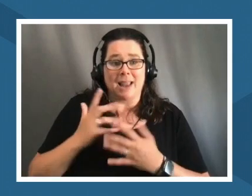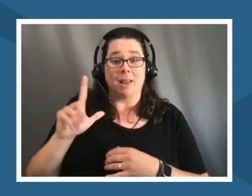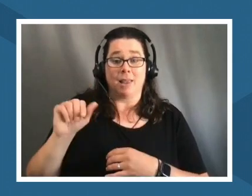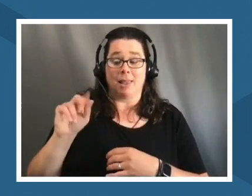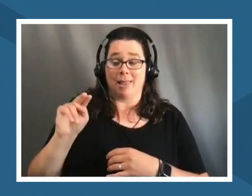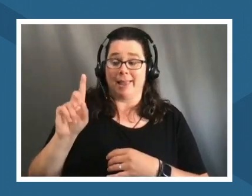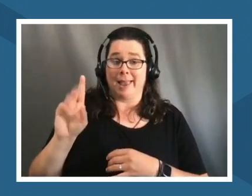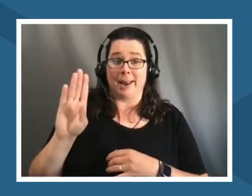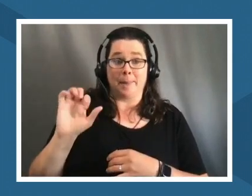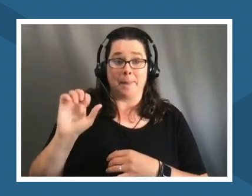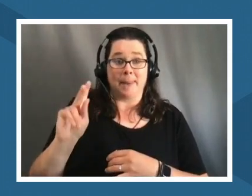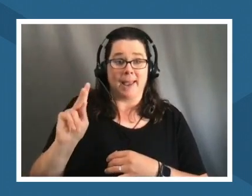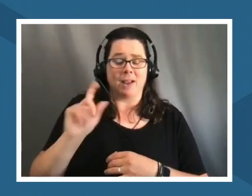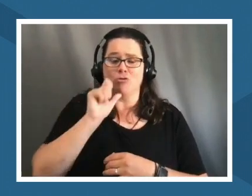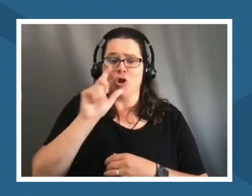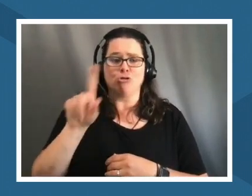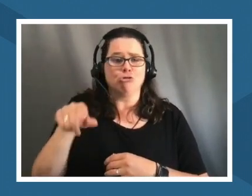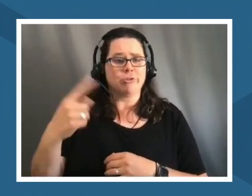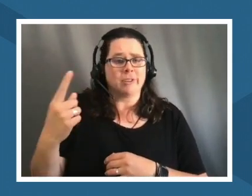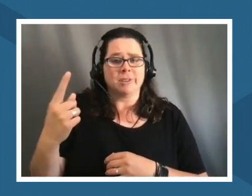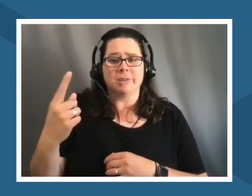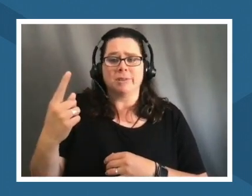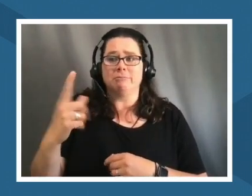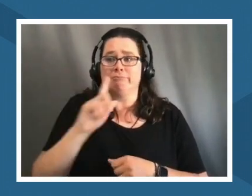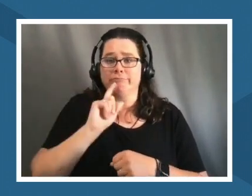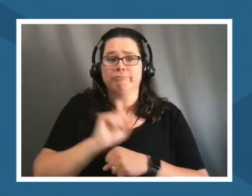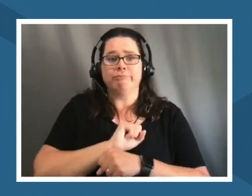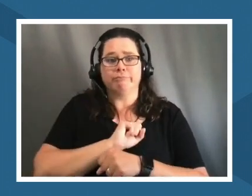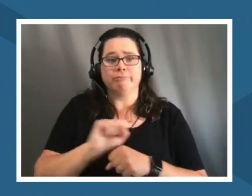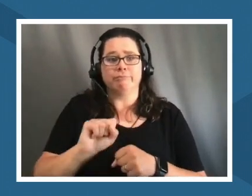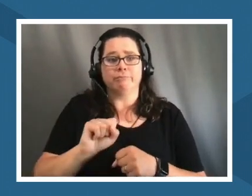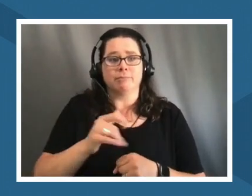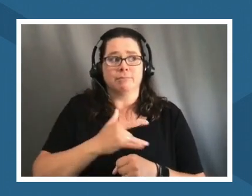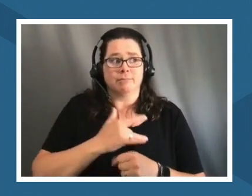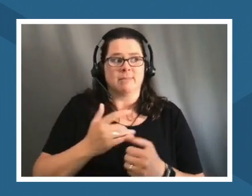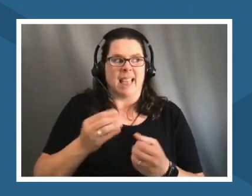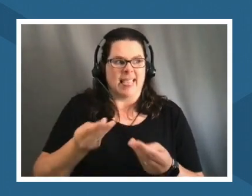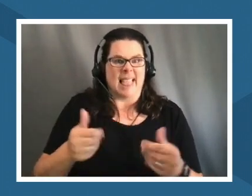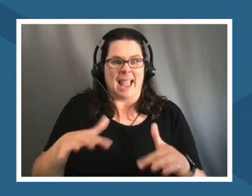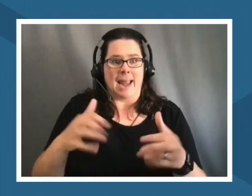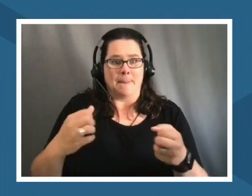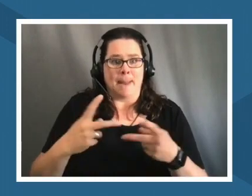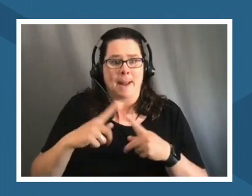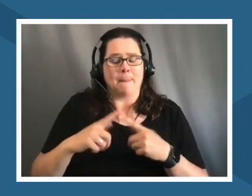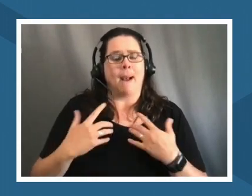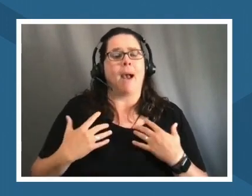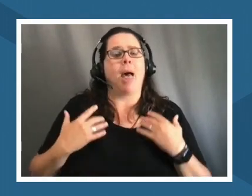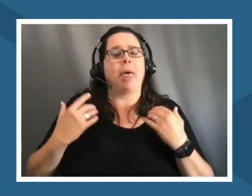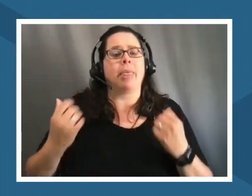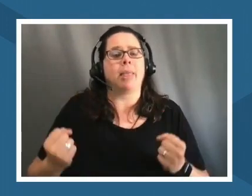know getting literally in that sense land back it's about the health of our our